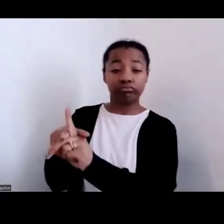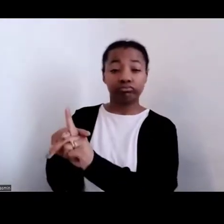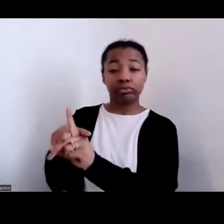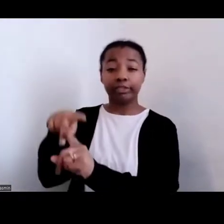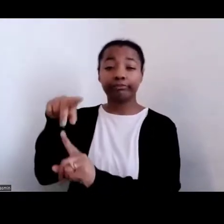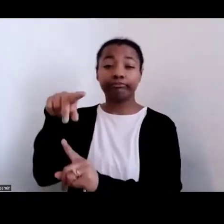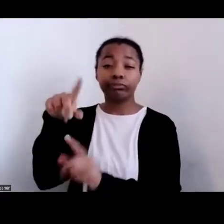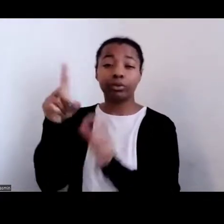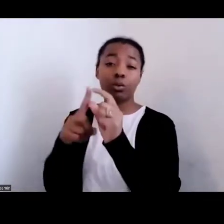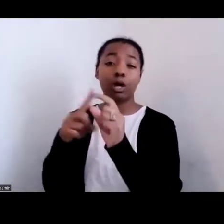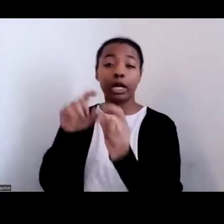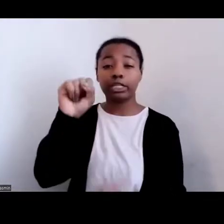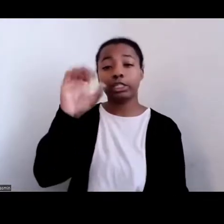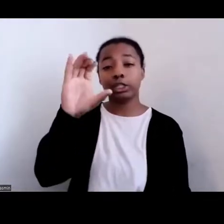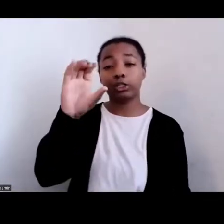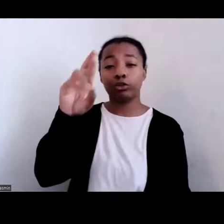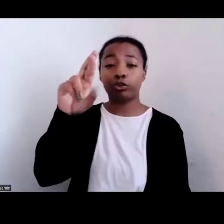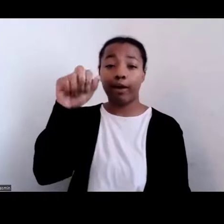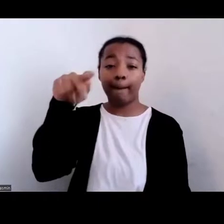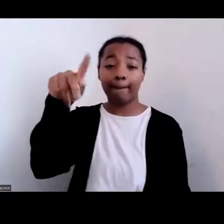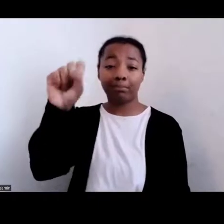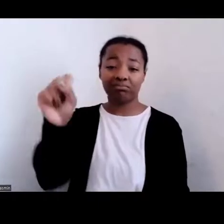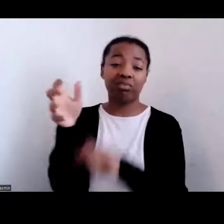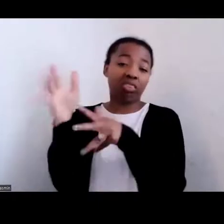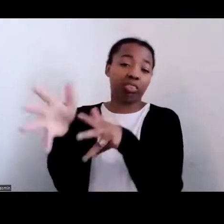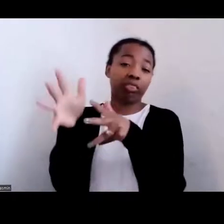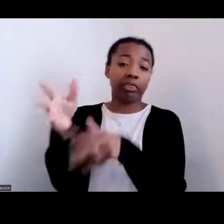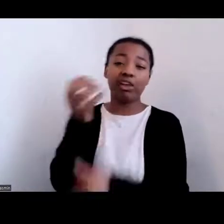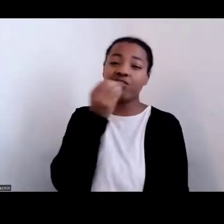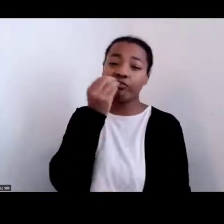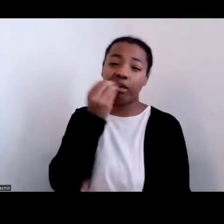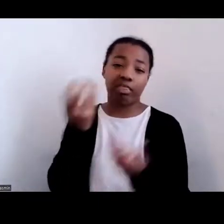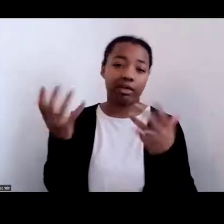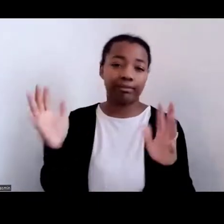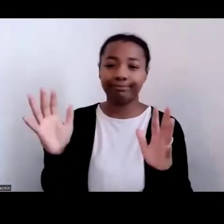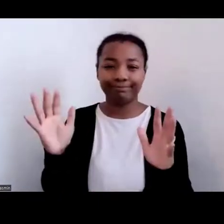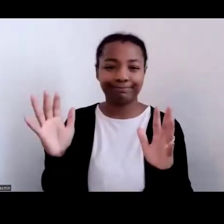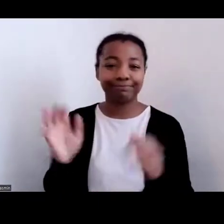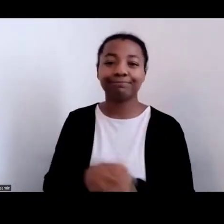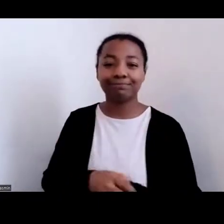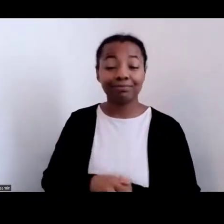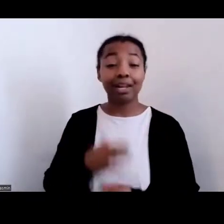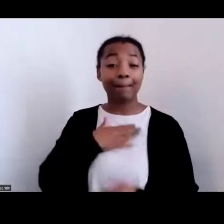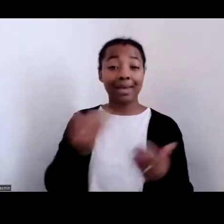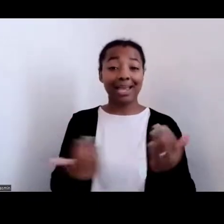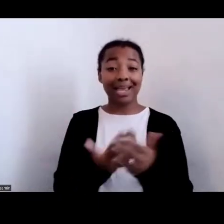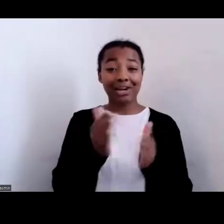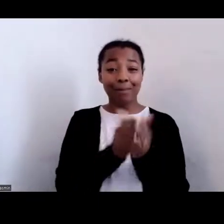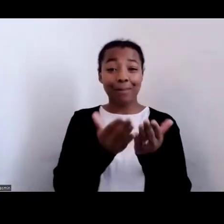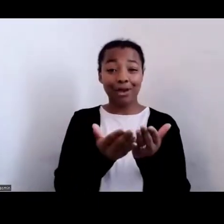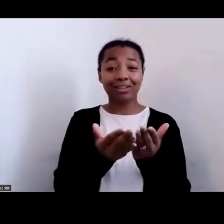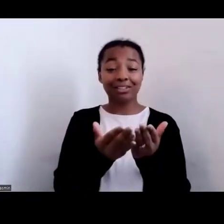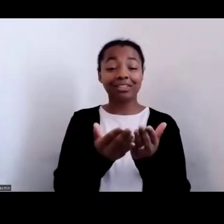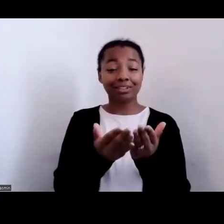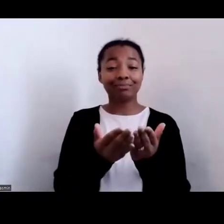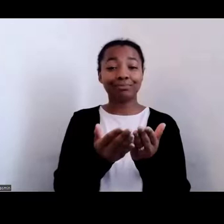to black people's foodways. And what I argue in my new book, "Eating While Black," is part of that narrative is very deliberate.